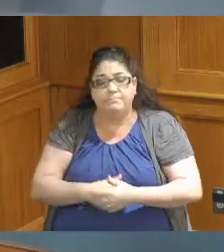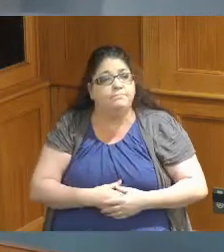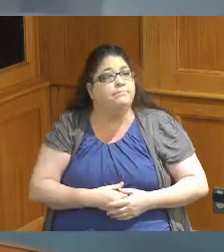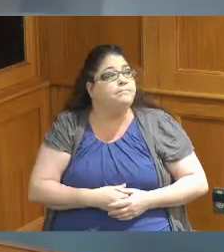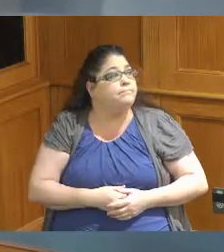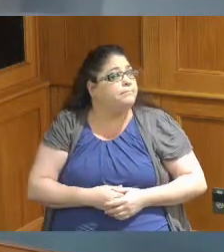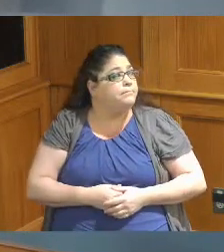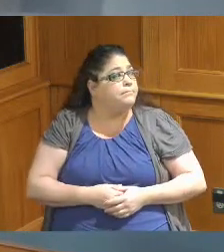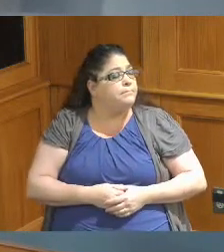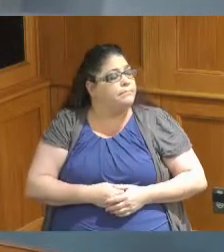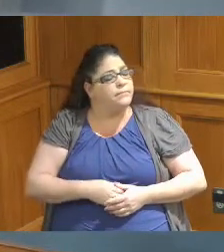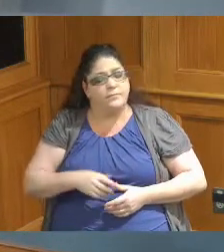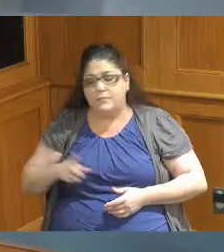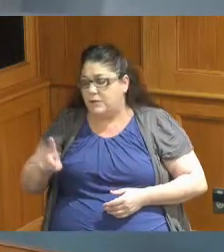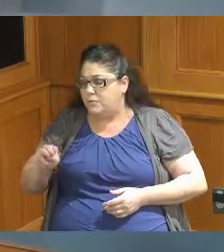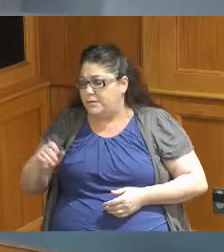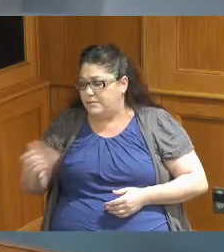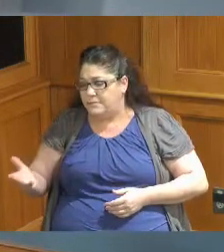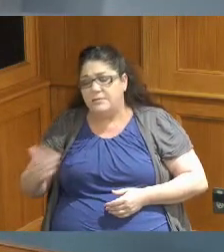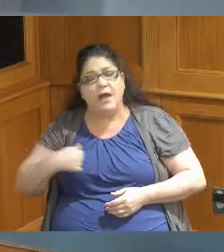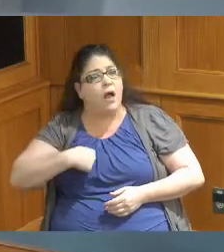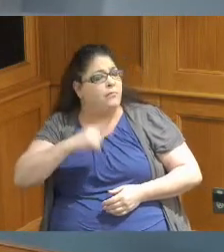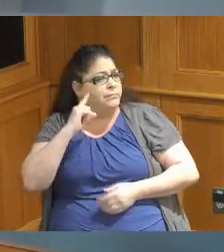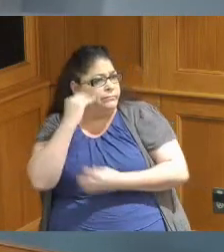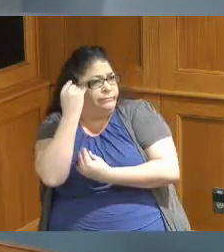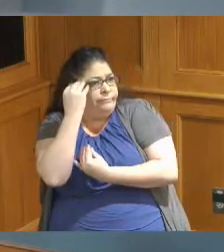I was just thinking about what Commissioner Driehaus was saying and when we had our